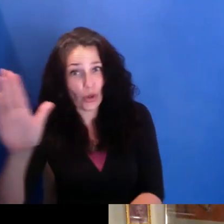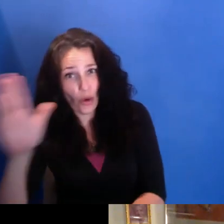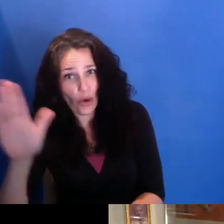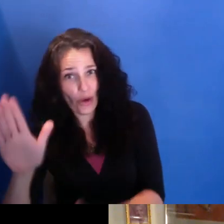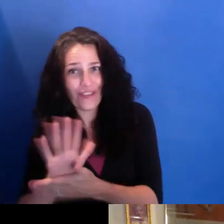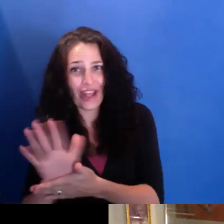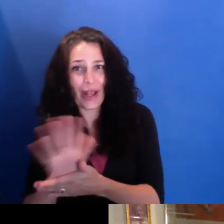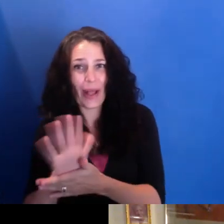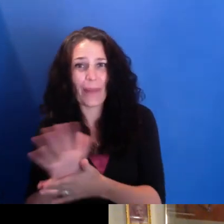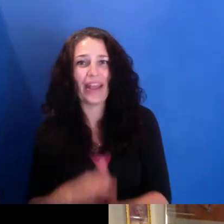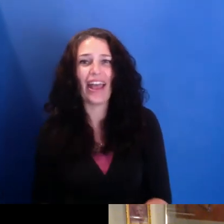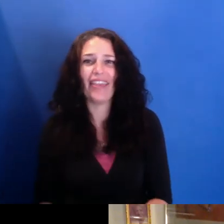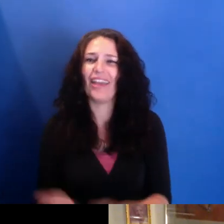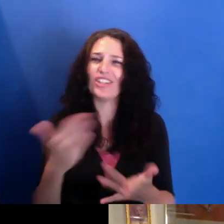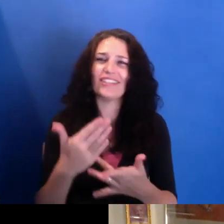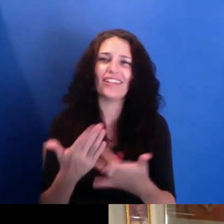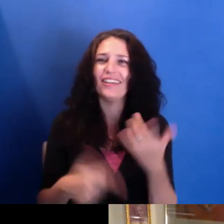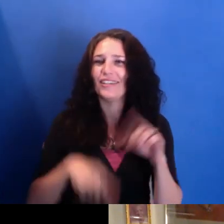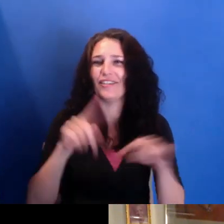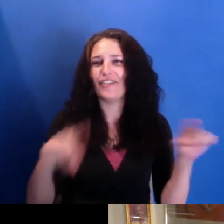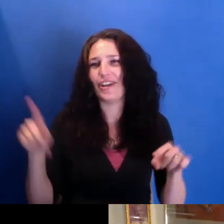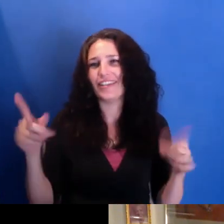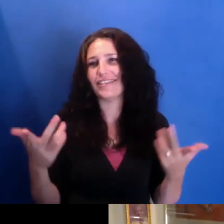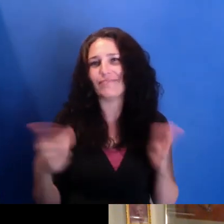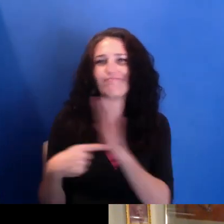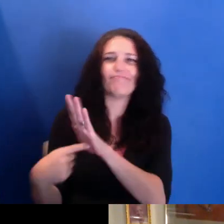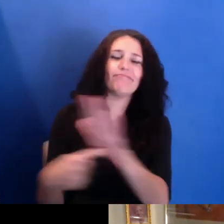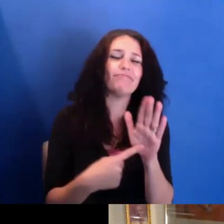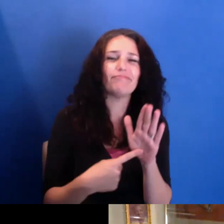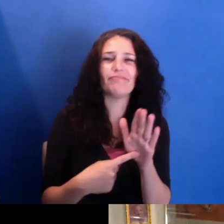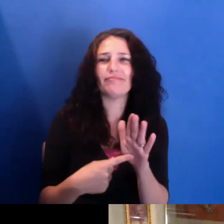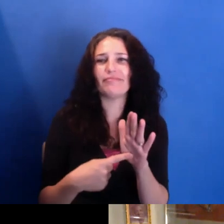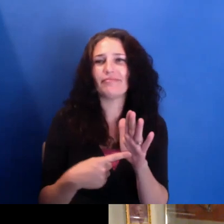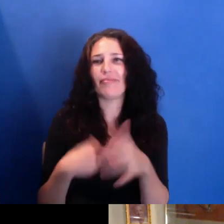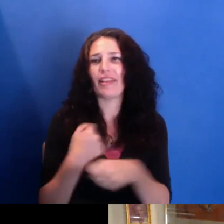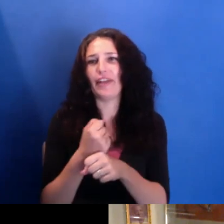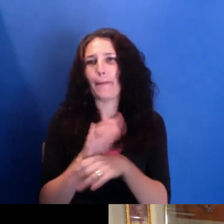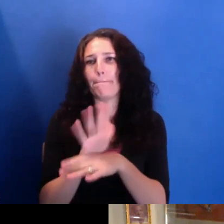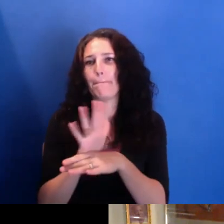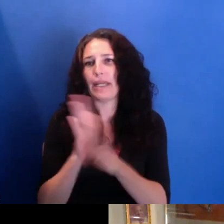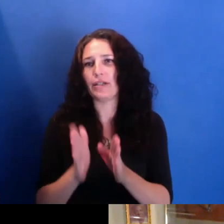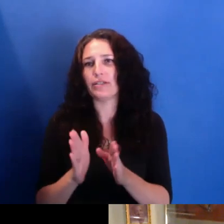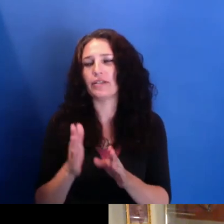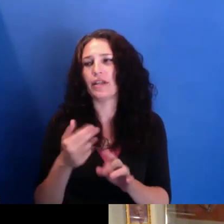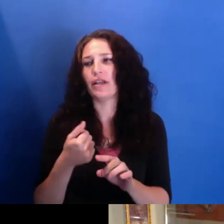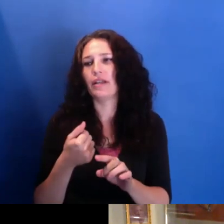So, you know, I think that having to just do multiple things at once